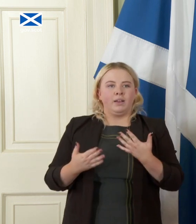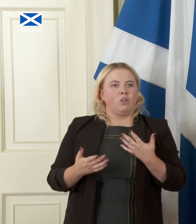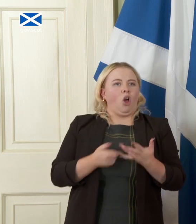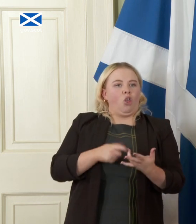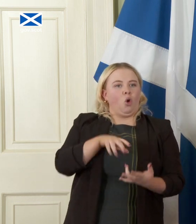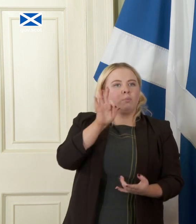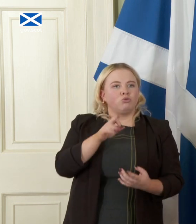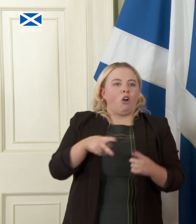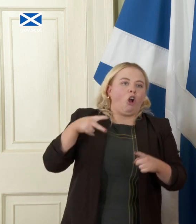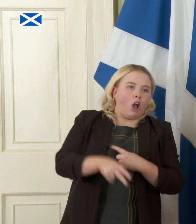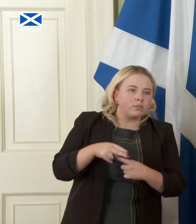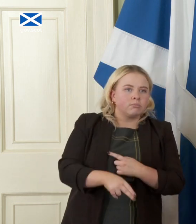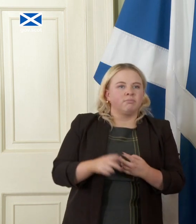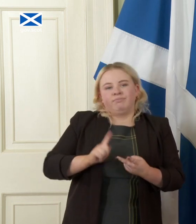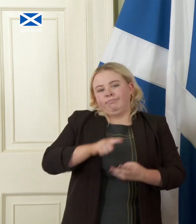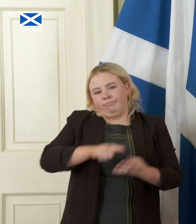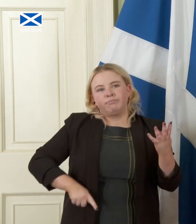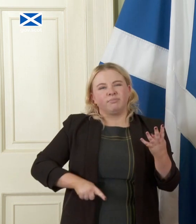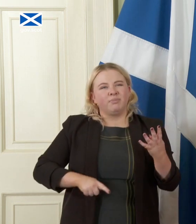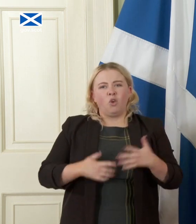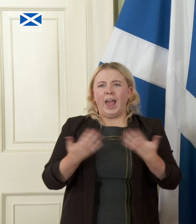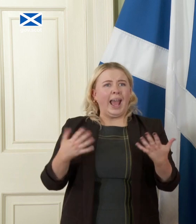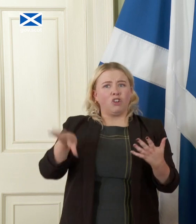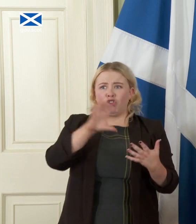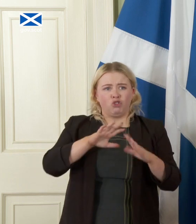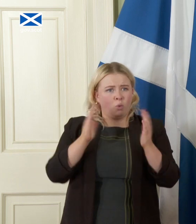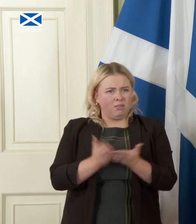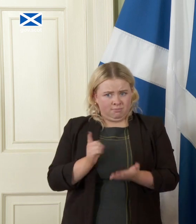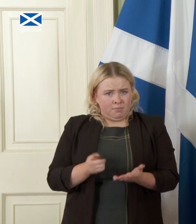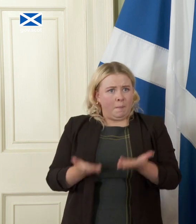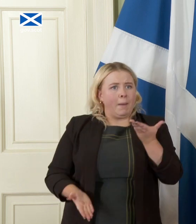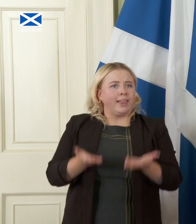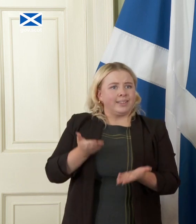talk about so for any country it is about that balance we are setting out here how we think